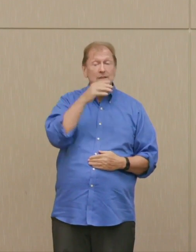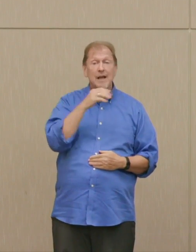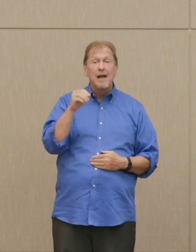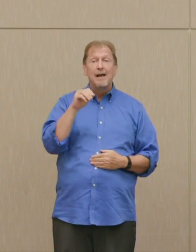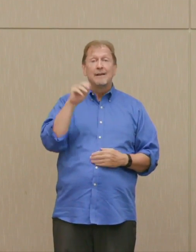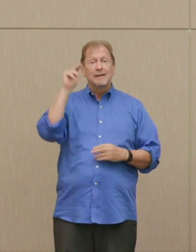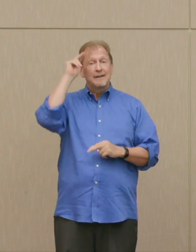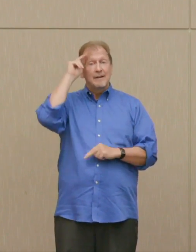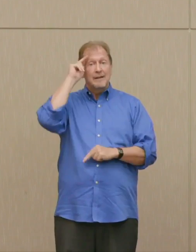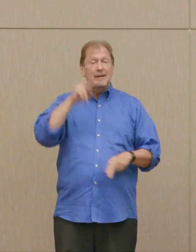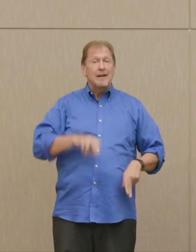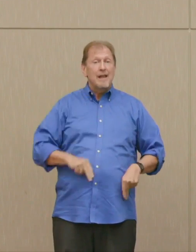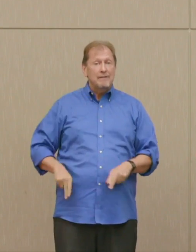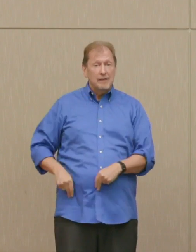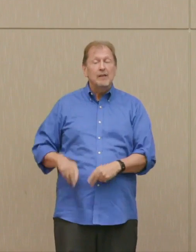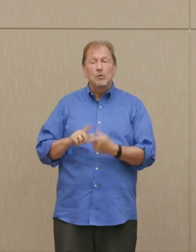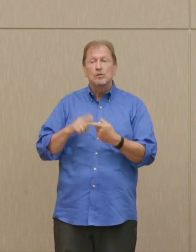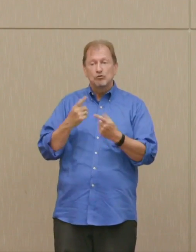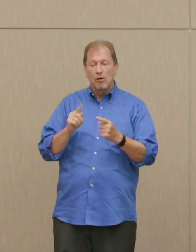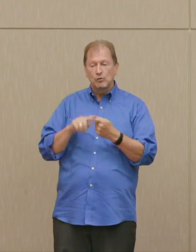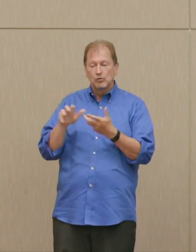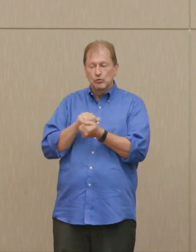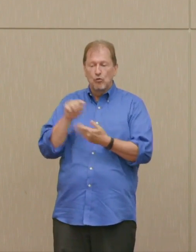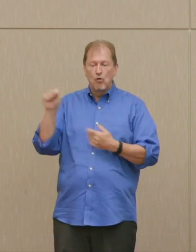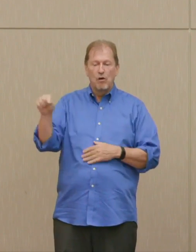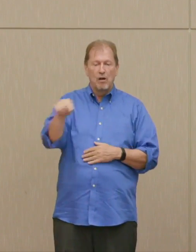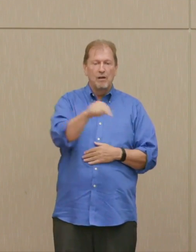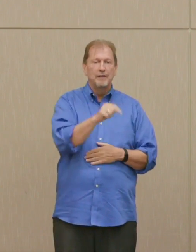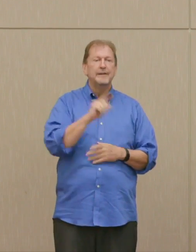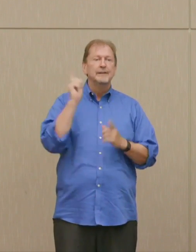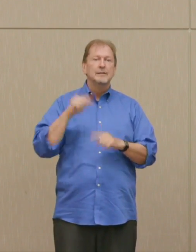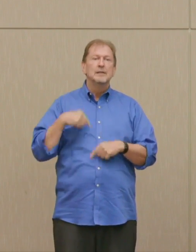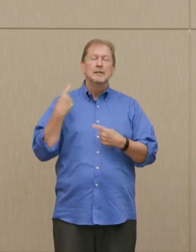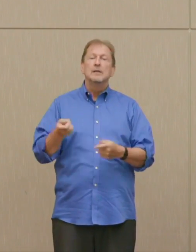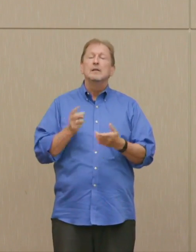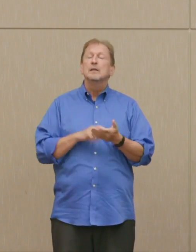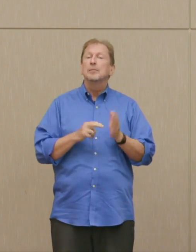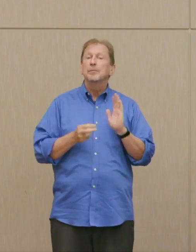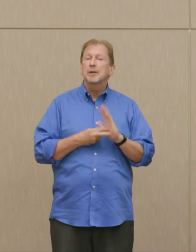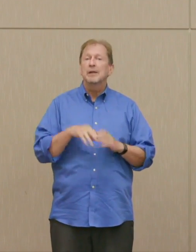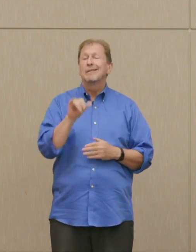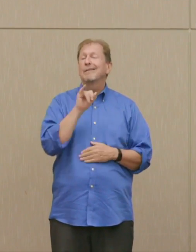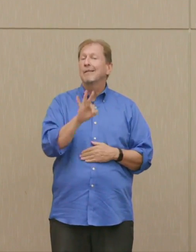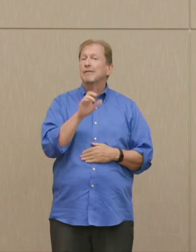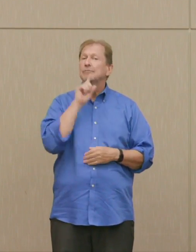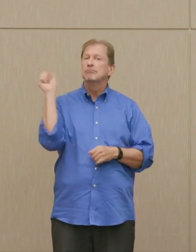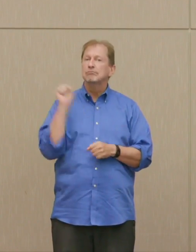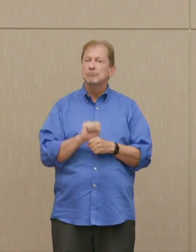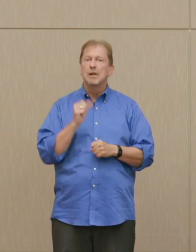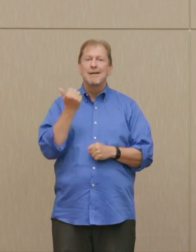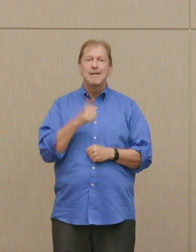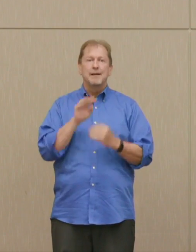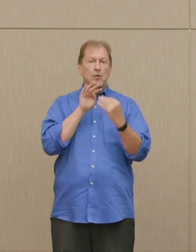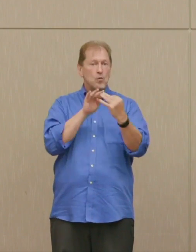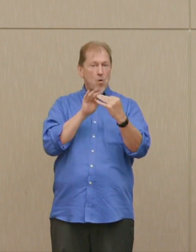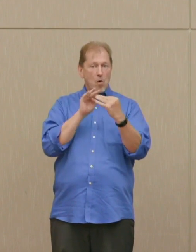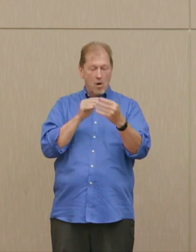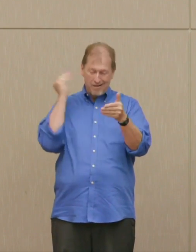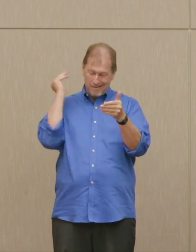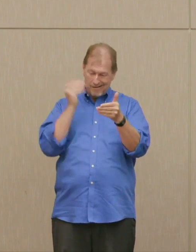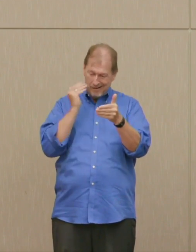planning, ever since, which is in the event that war is imminent, either because we're